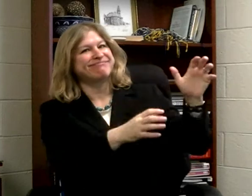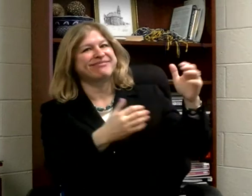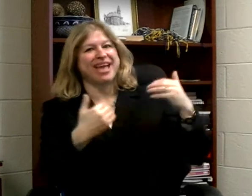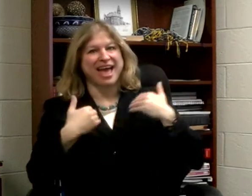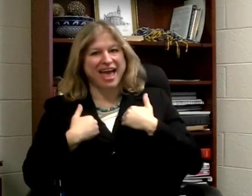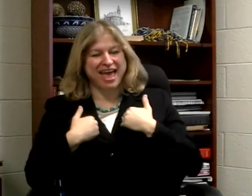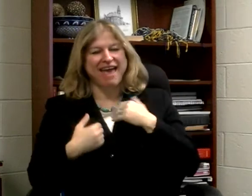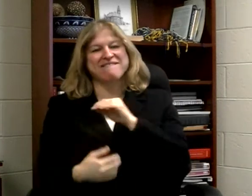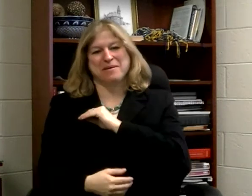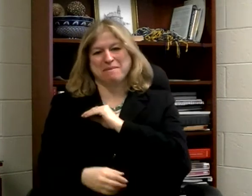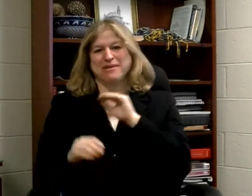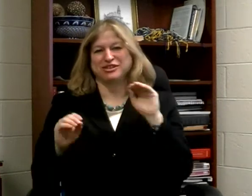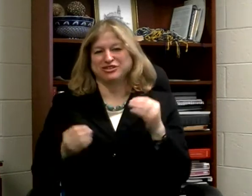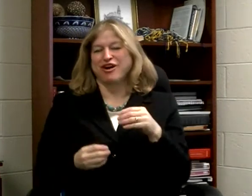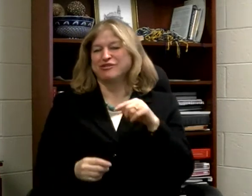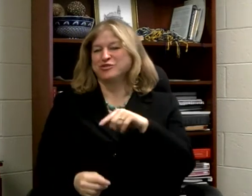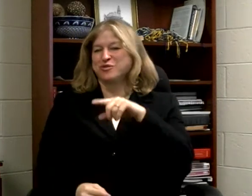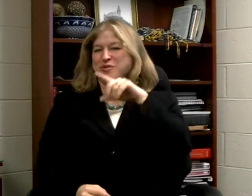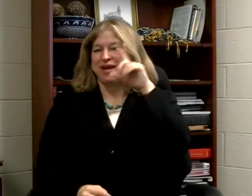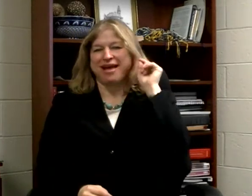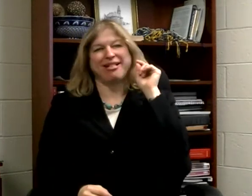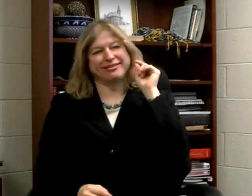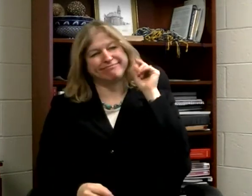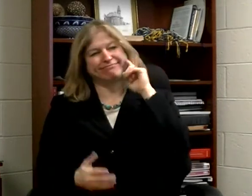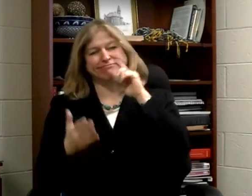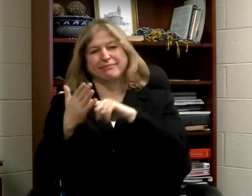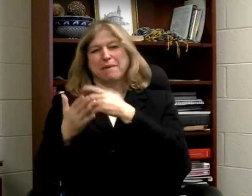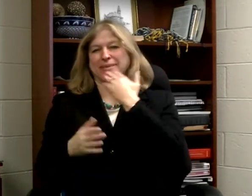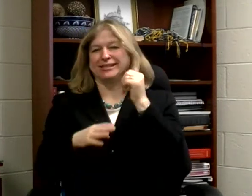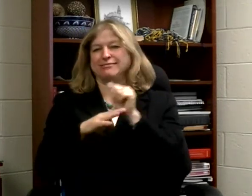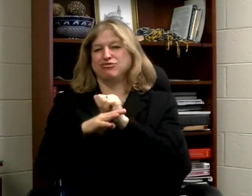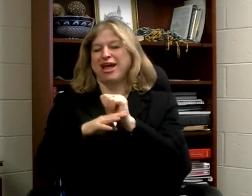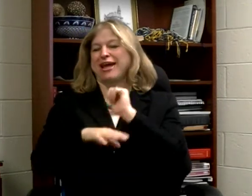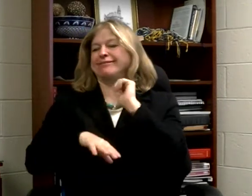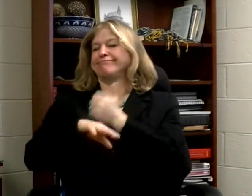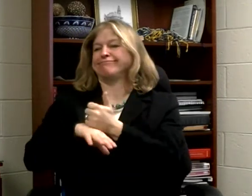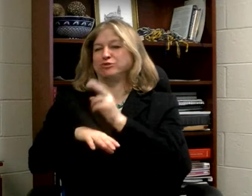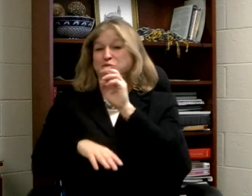ombuds offices, and Gallaudet recognized this best practice in creating the ombuds office in 2008.